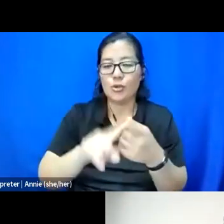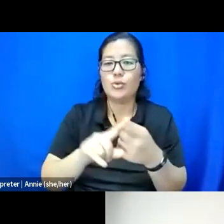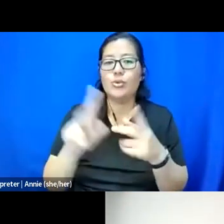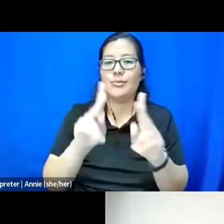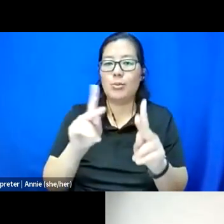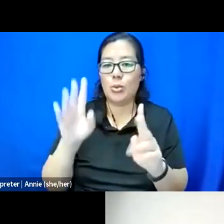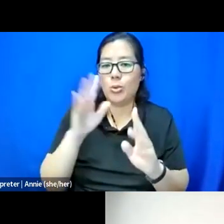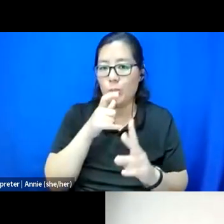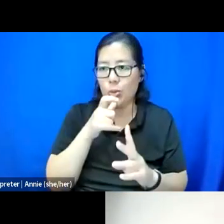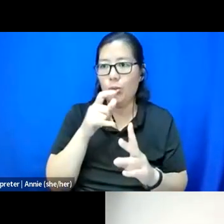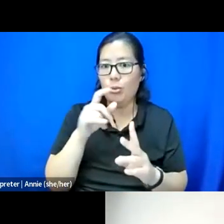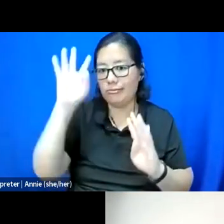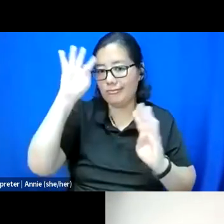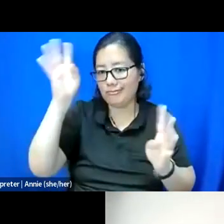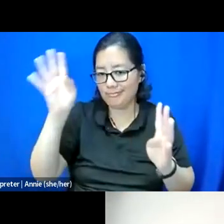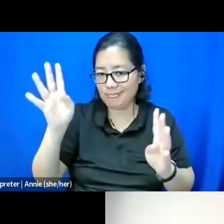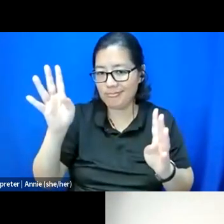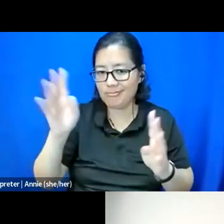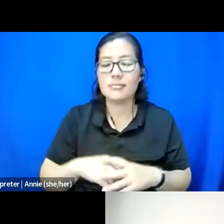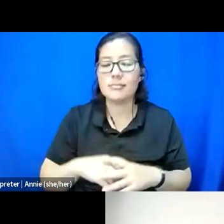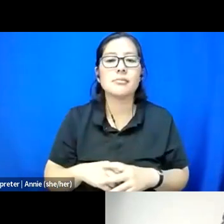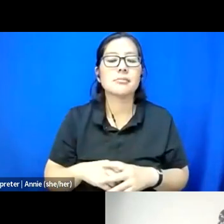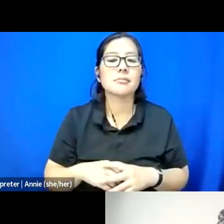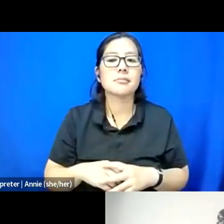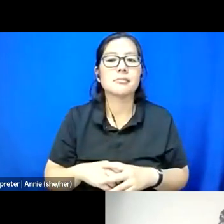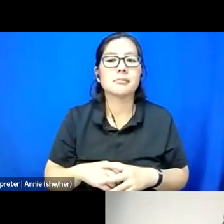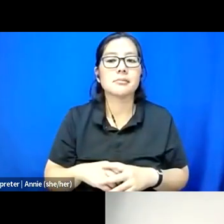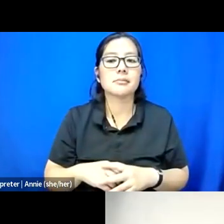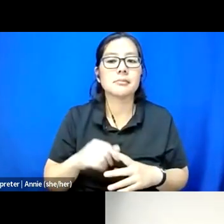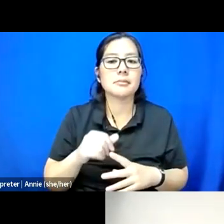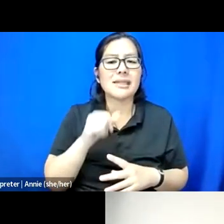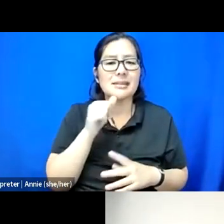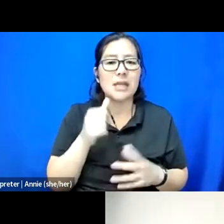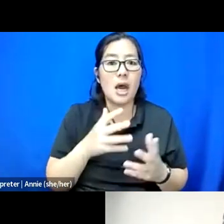And it is not a matter of, like, bringing more knowledge into academia,